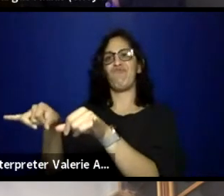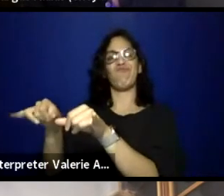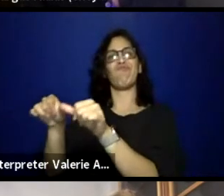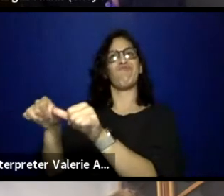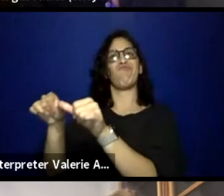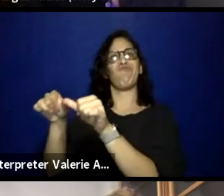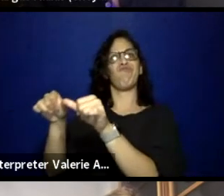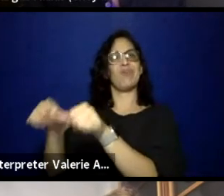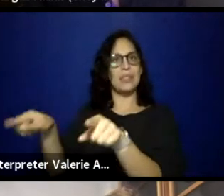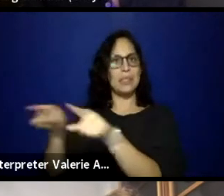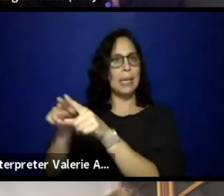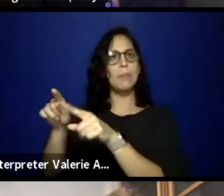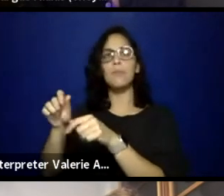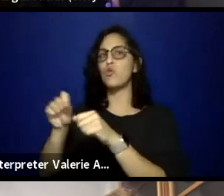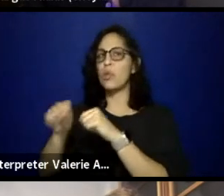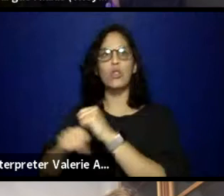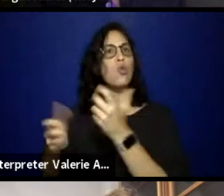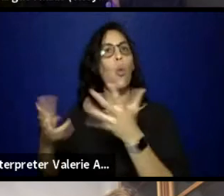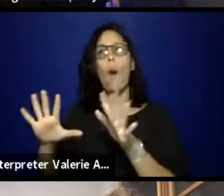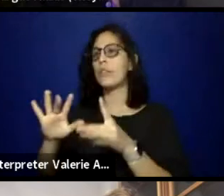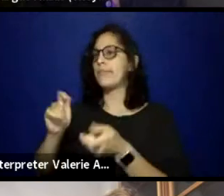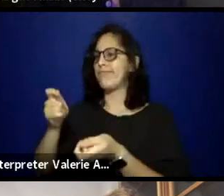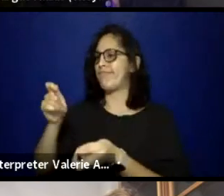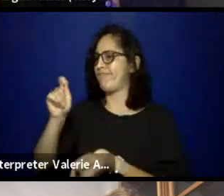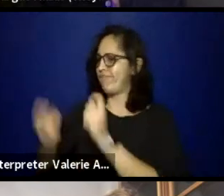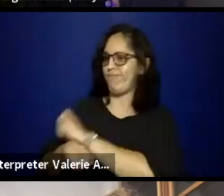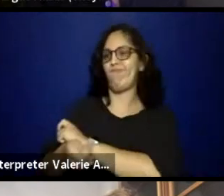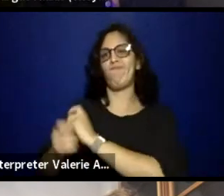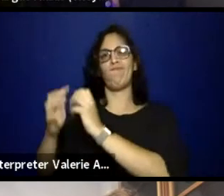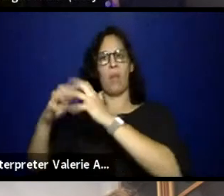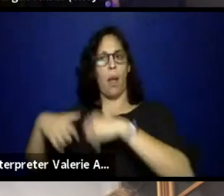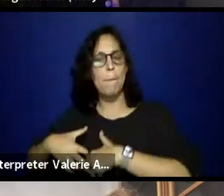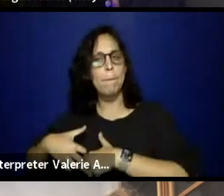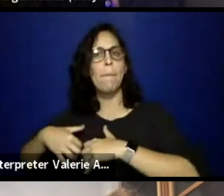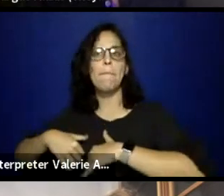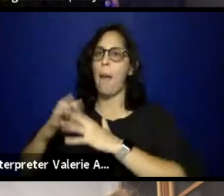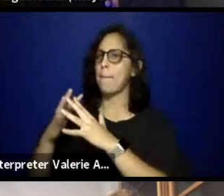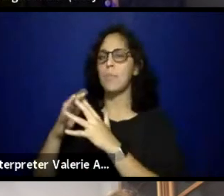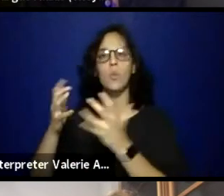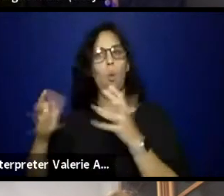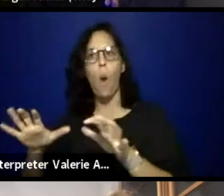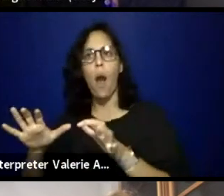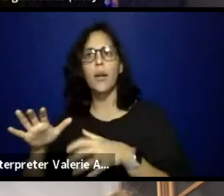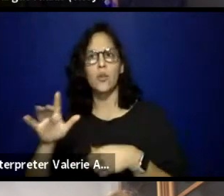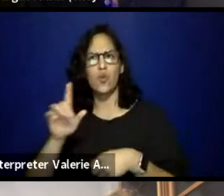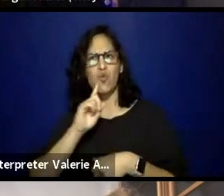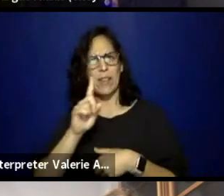those structures and just really focus on the art and the advocacy that, to us, with Breaking Wave,